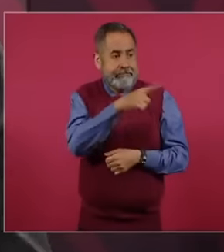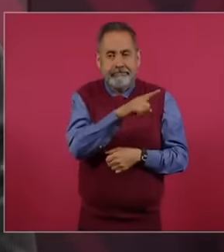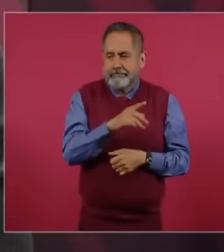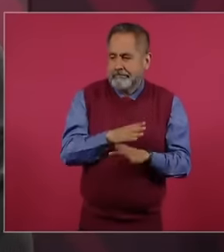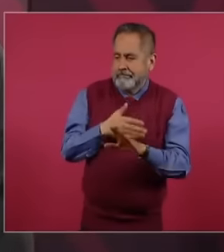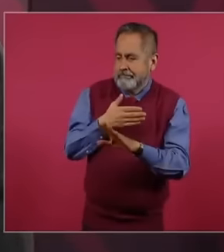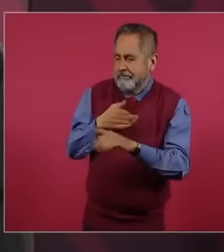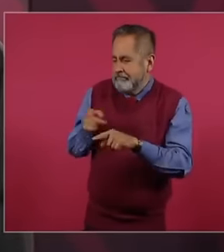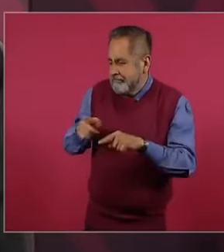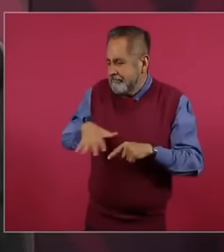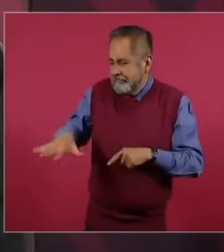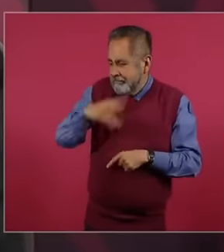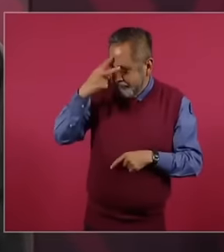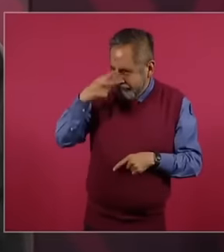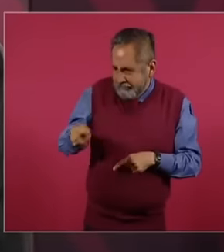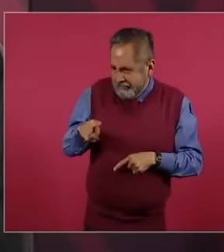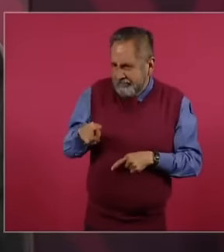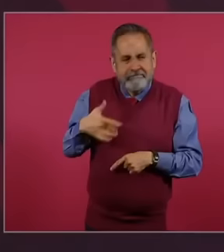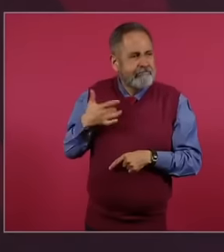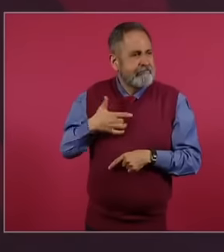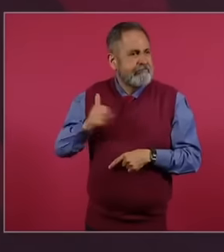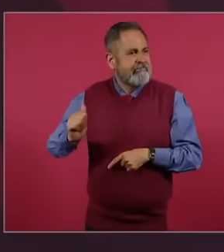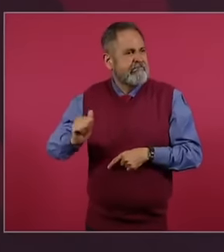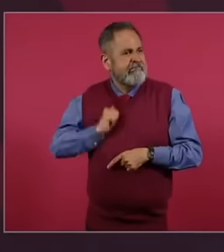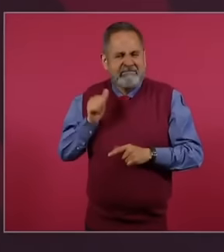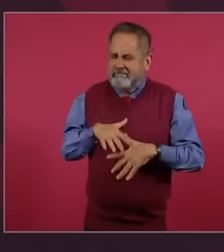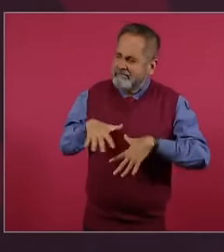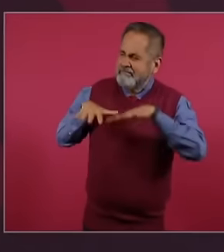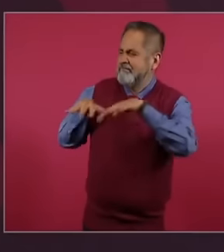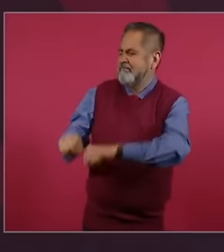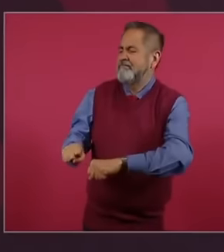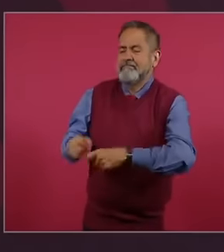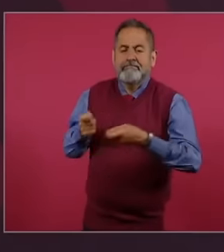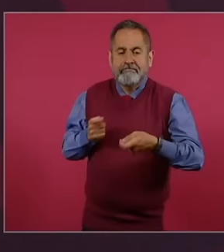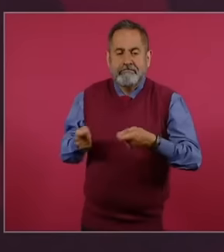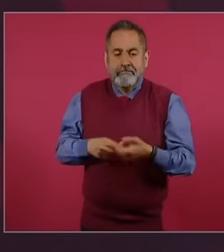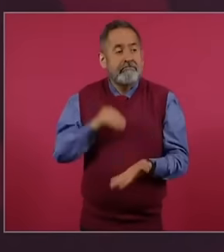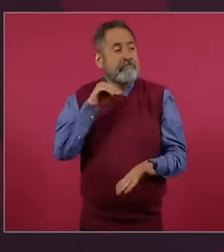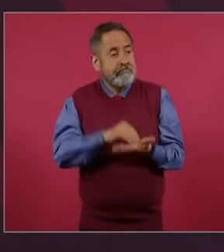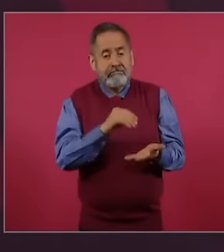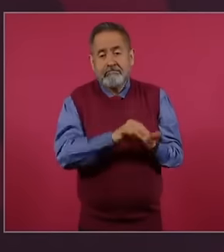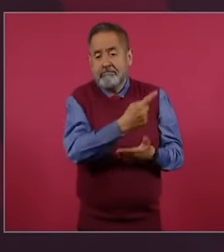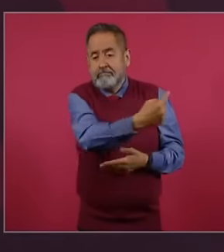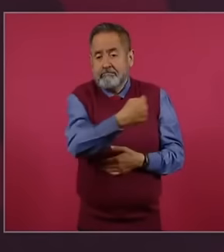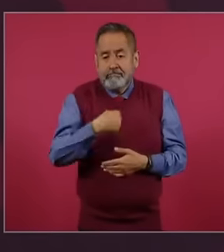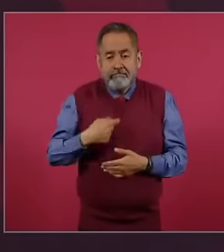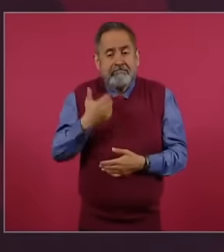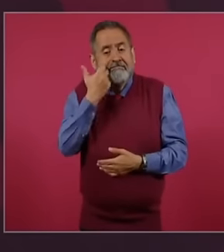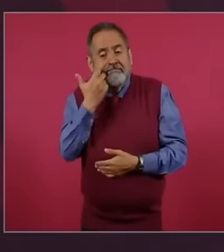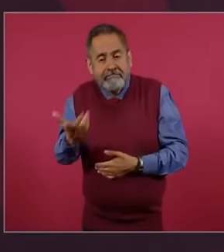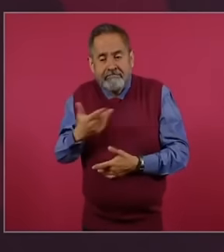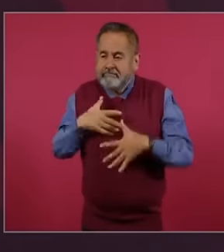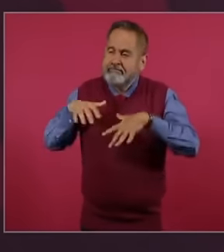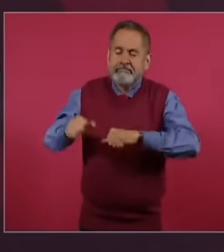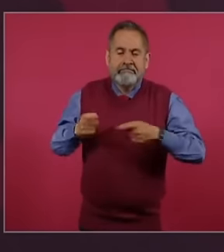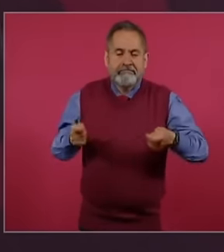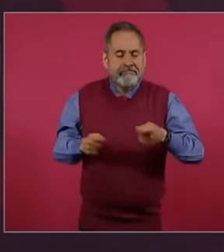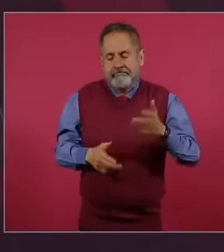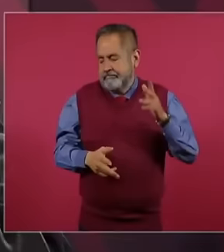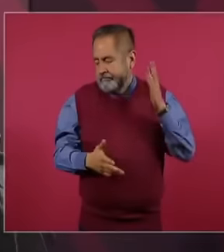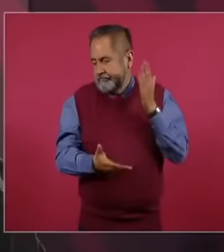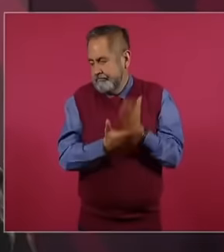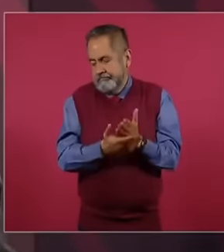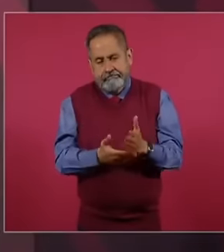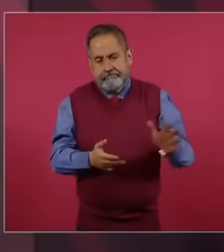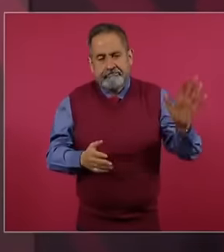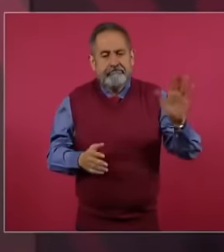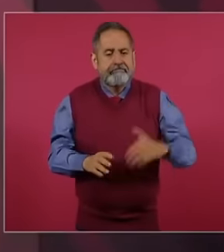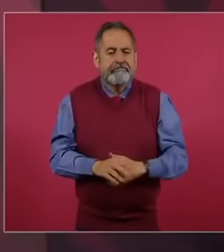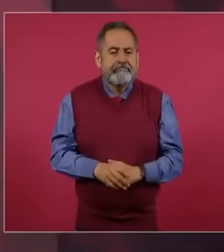conquest that is still already known.